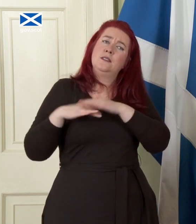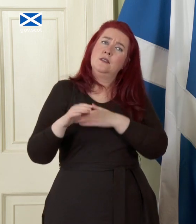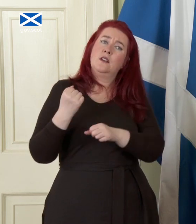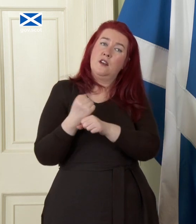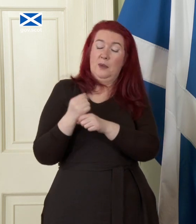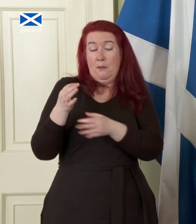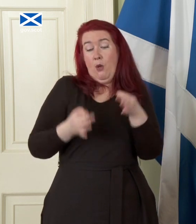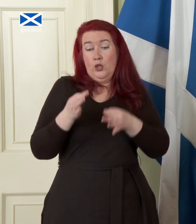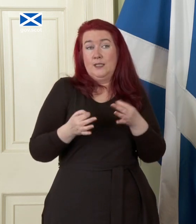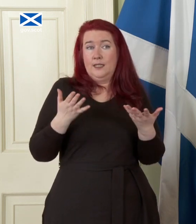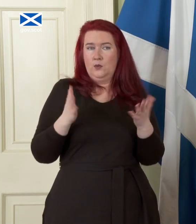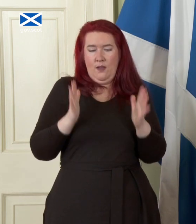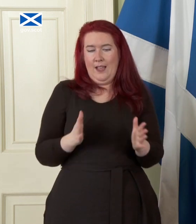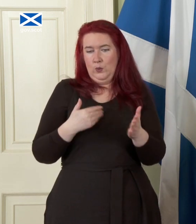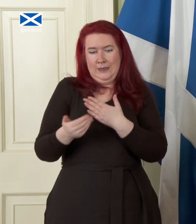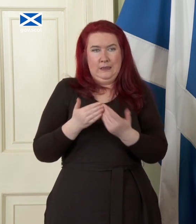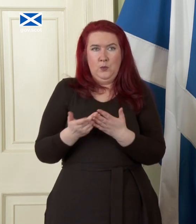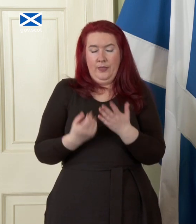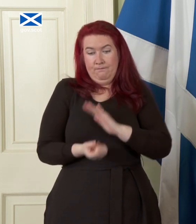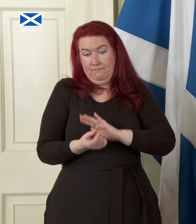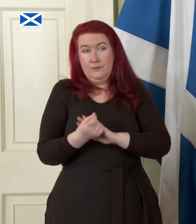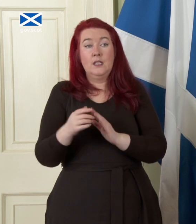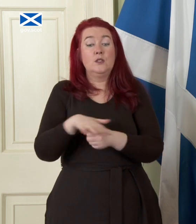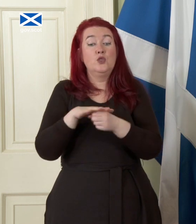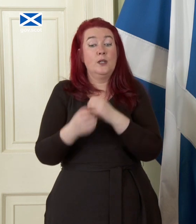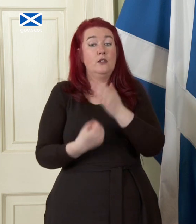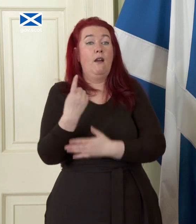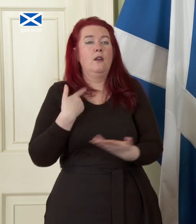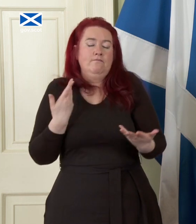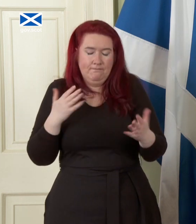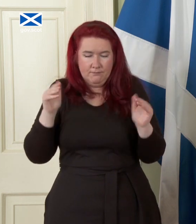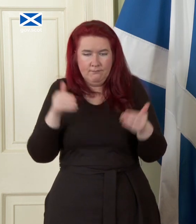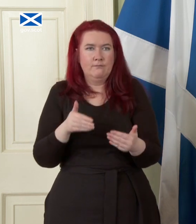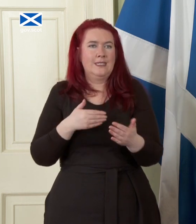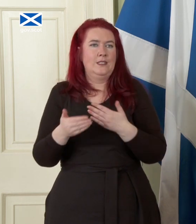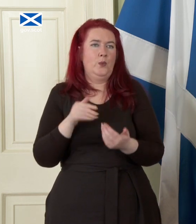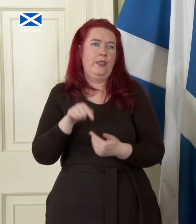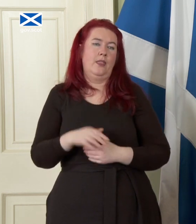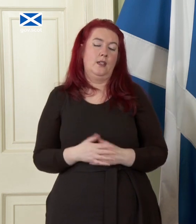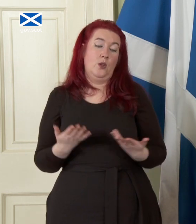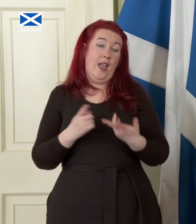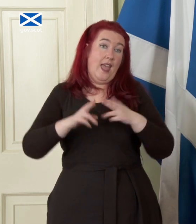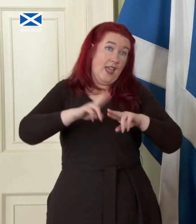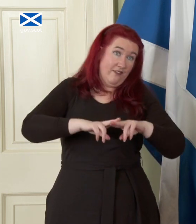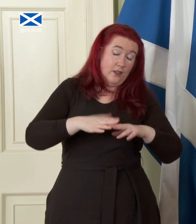generally is to deal with situations as they develop so again if and when that happens no doubt